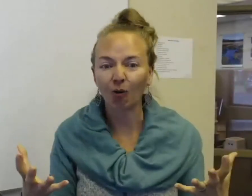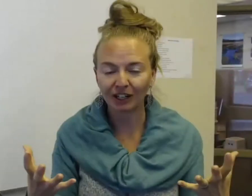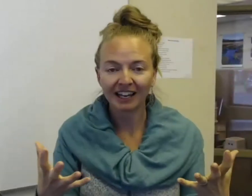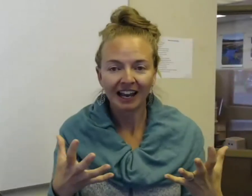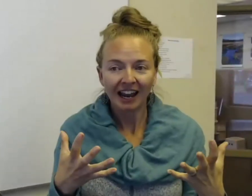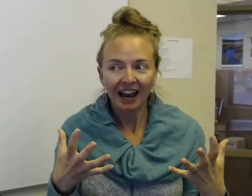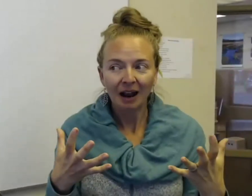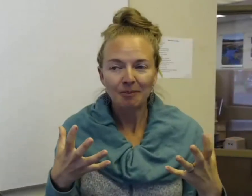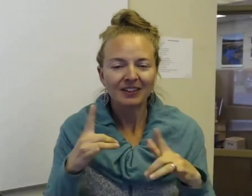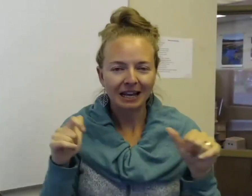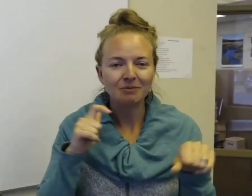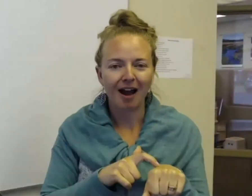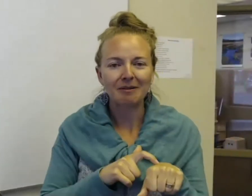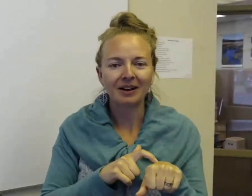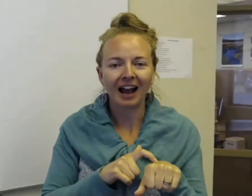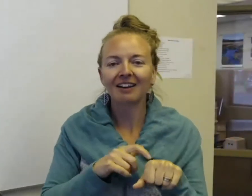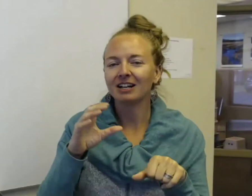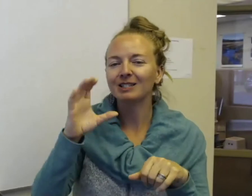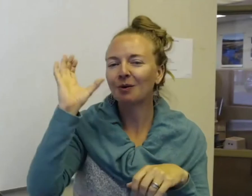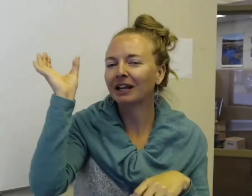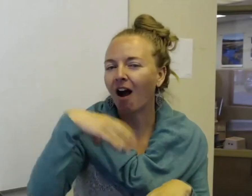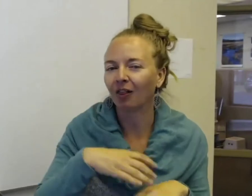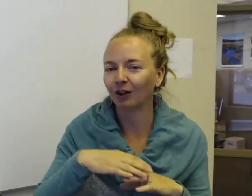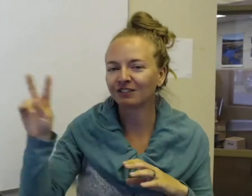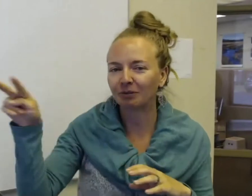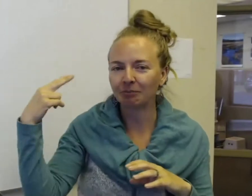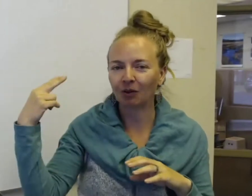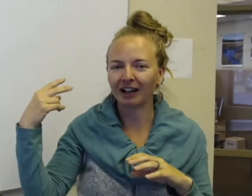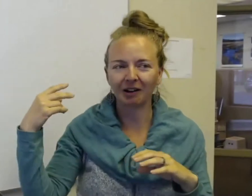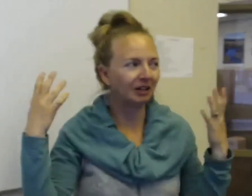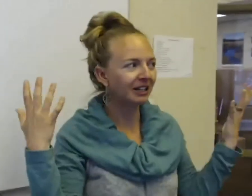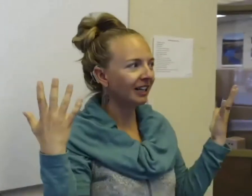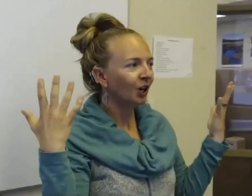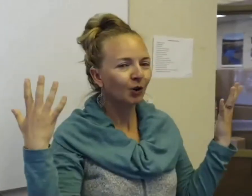But the same time, I've gotten so many odd looks from people like going, who